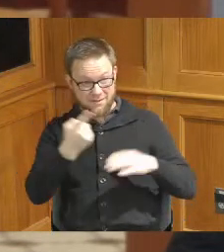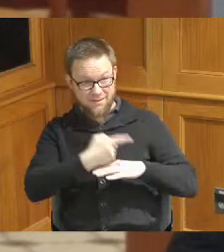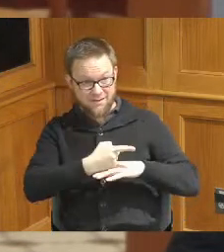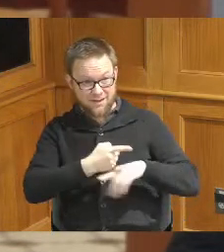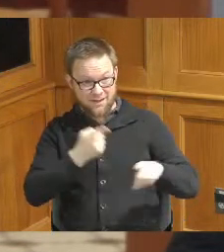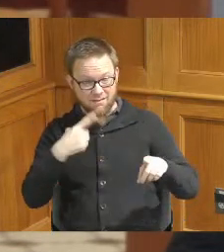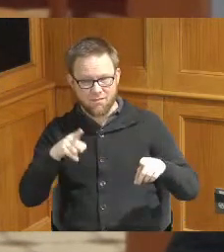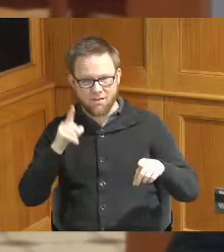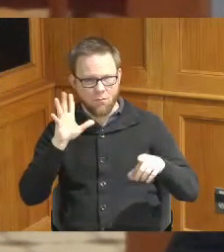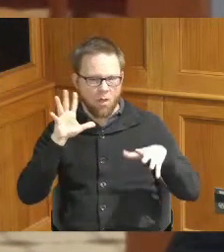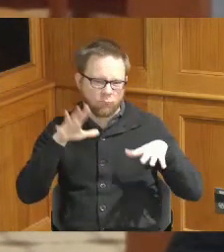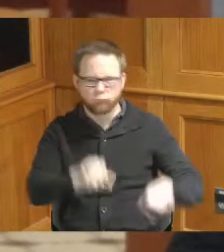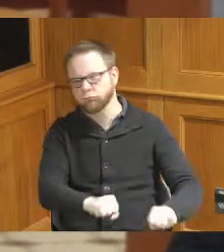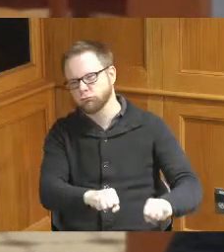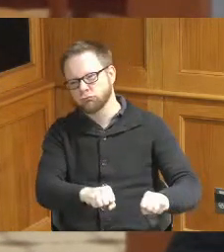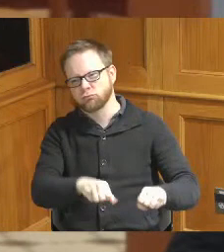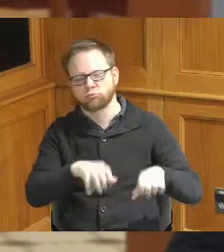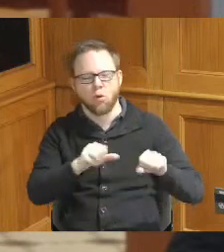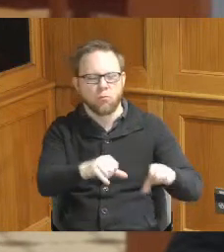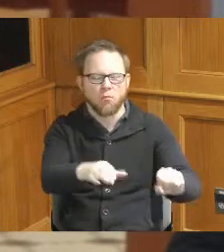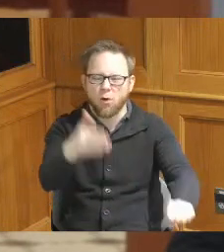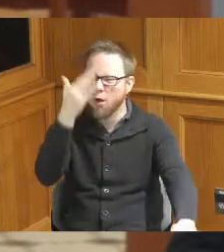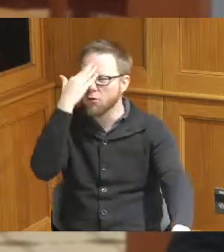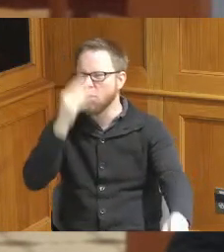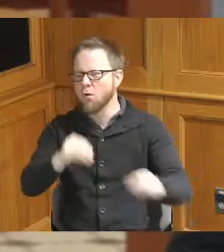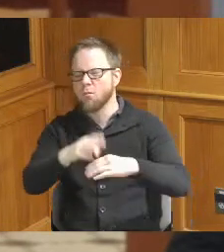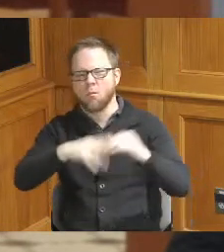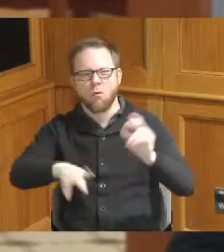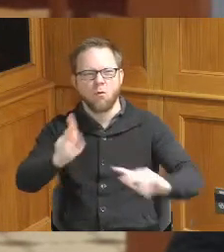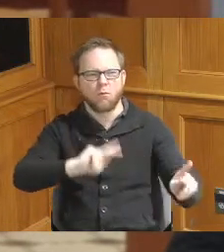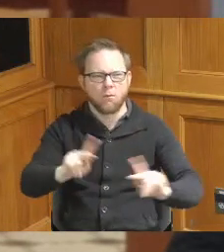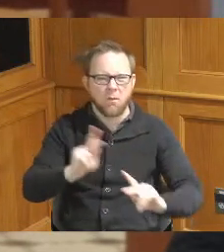control and they want to they think they know more than the people that themselves and they